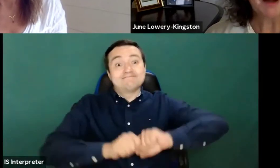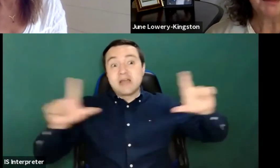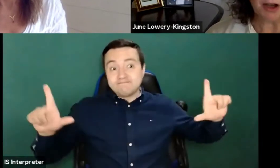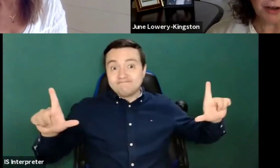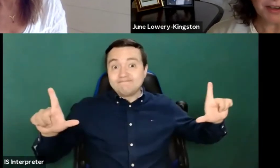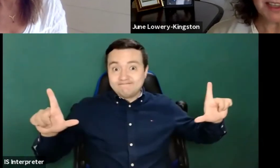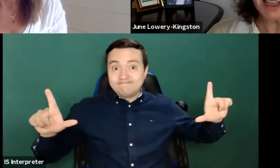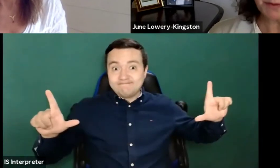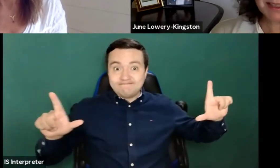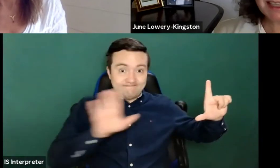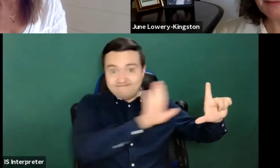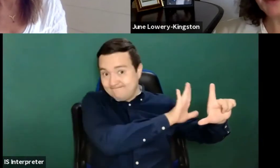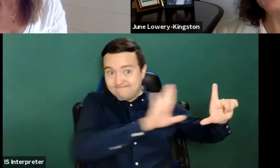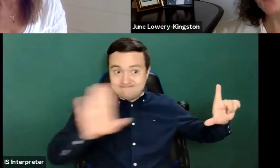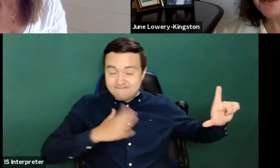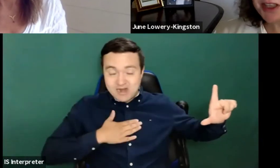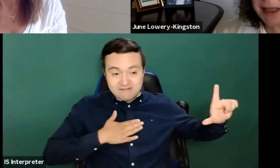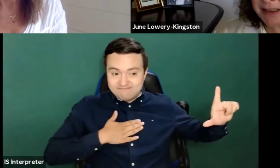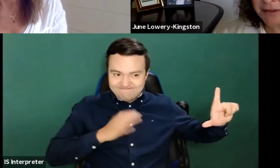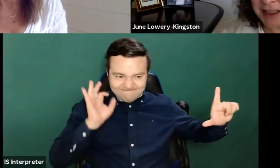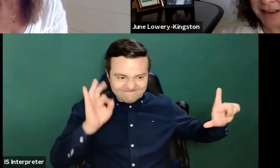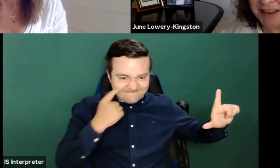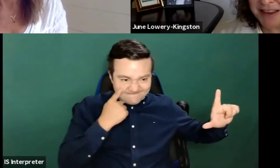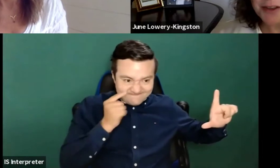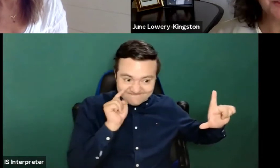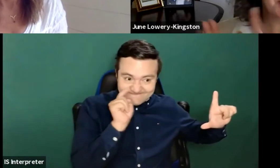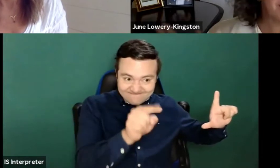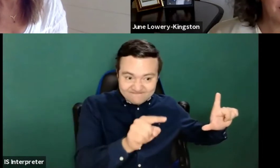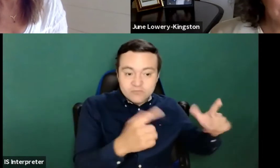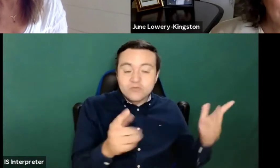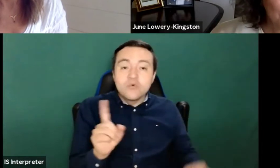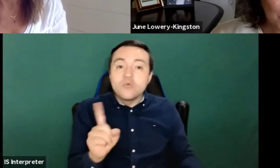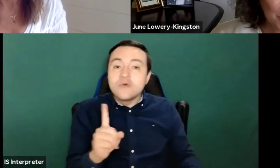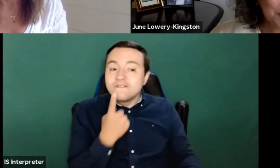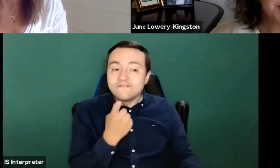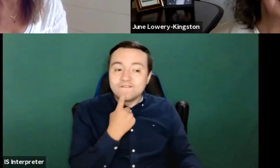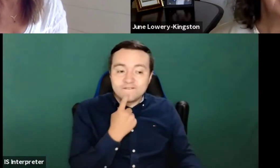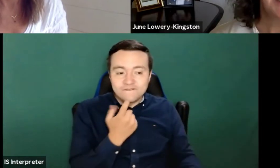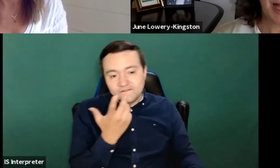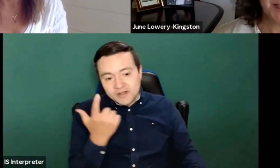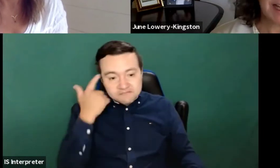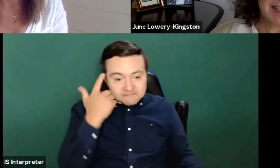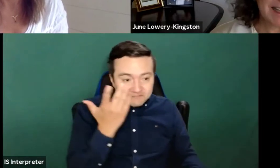Because as we see Bravo to Sweden and Finland, the Nordic Alliance comes through loud and